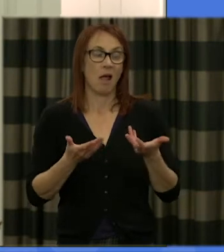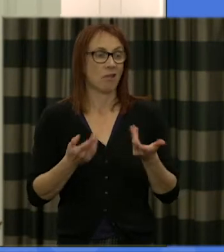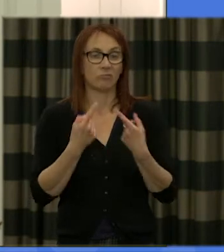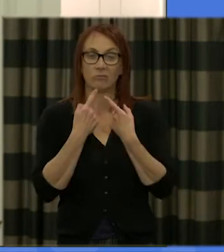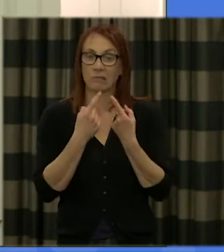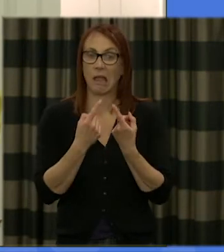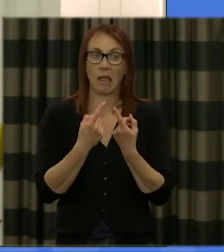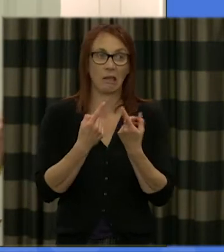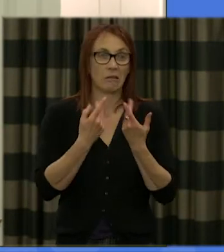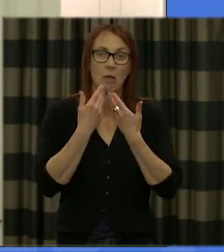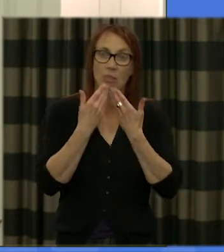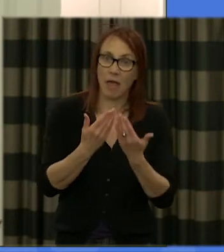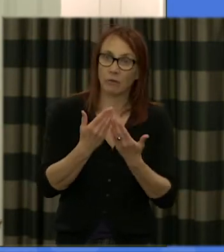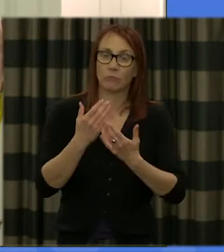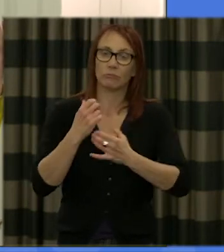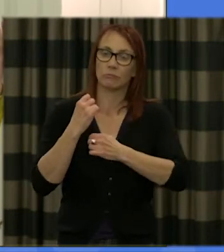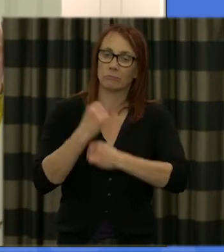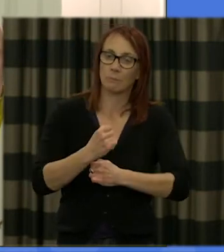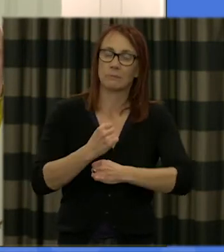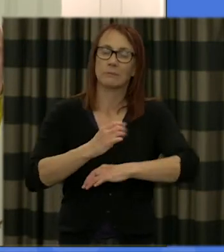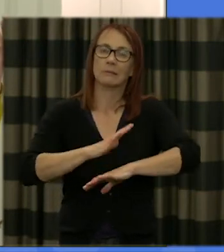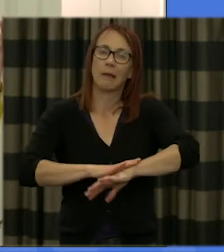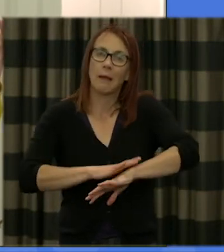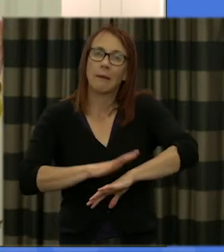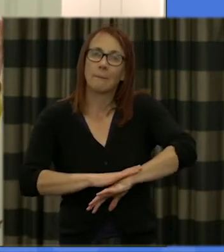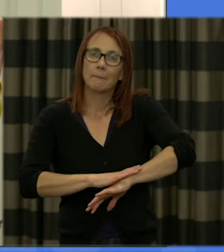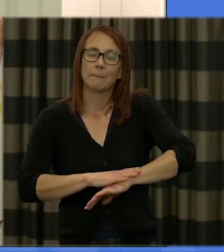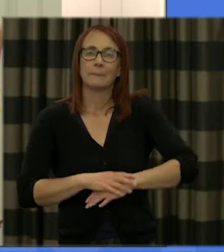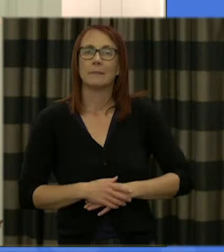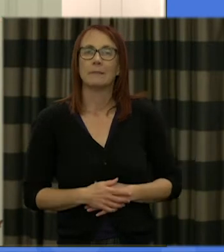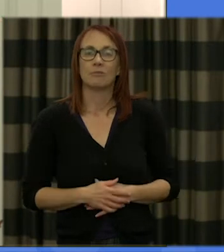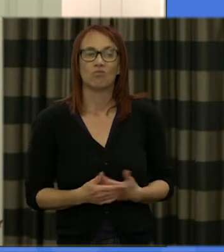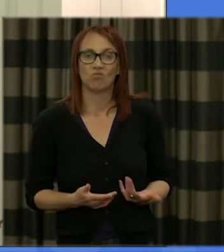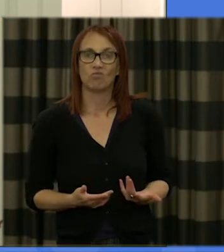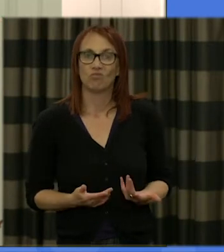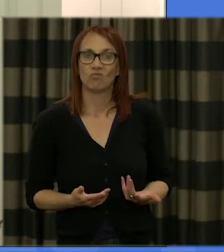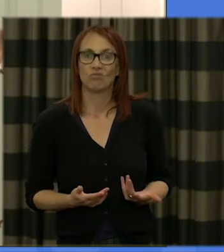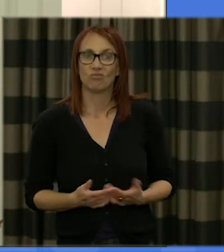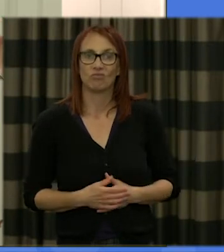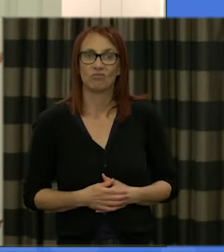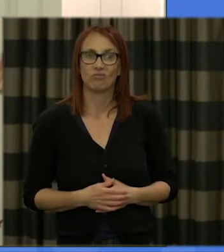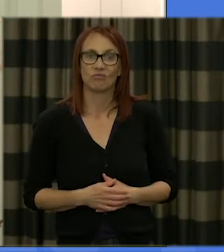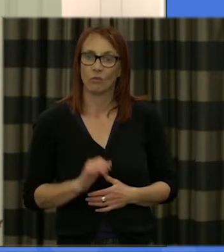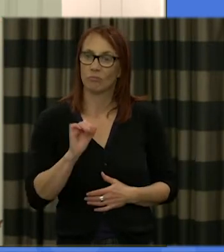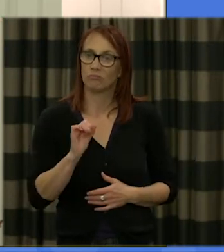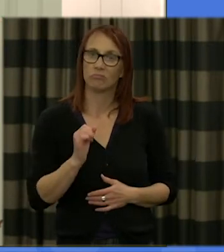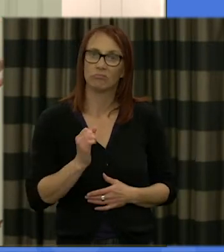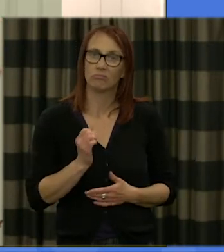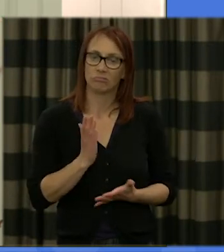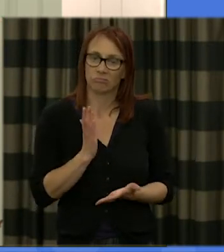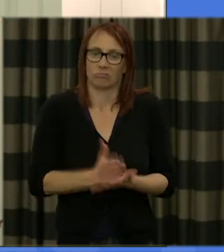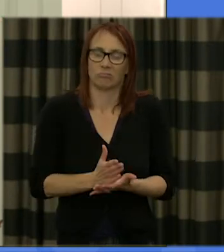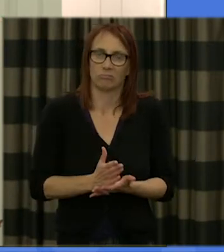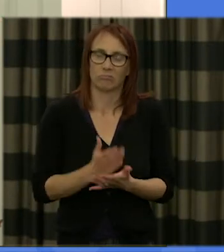for your commitment and your yeah your your real understanding of this process